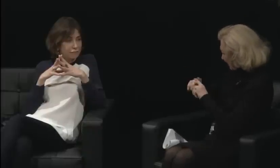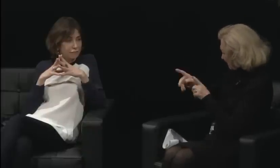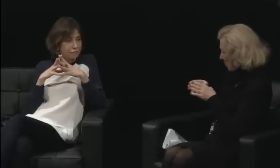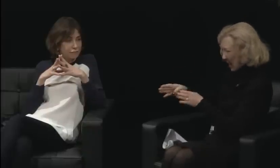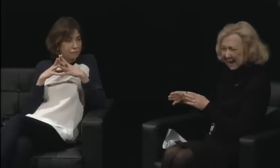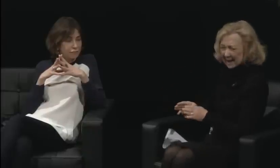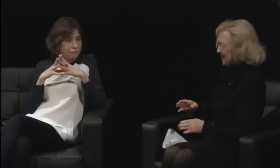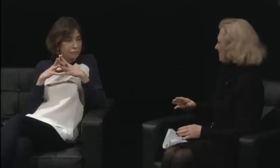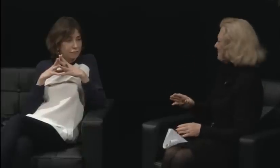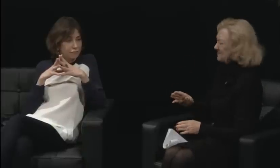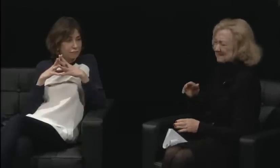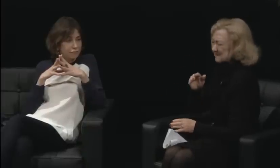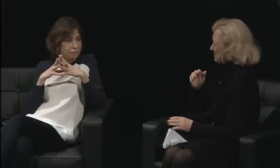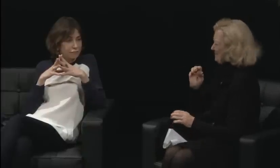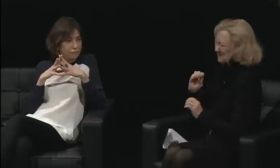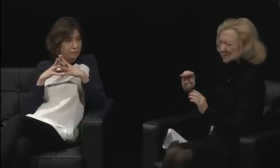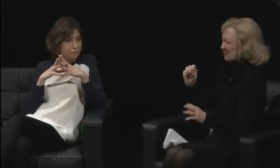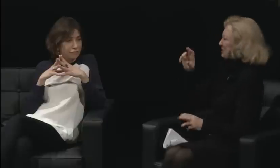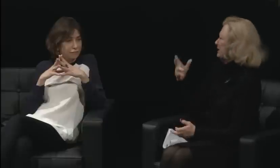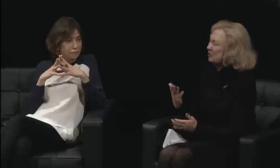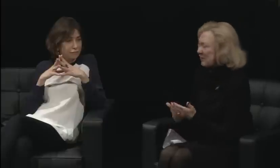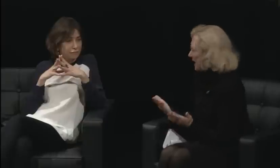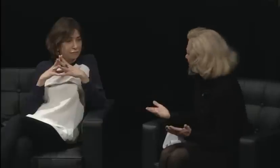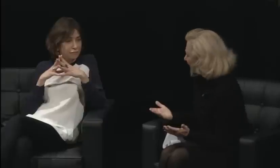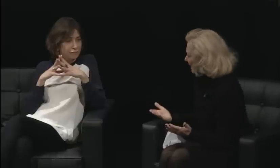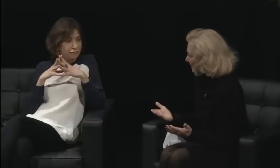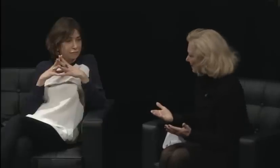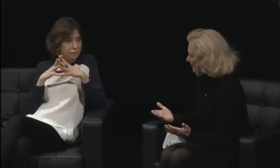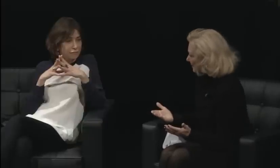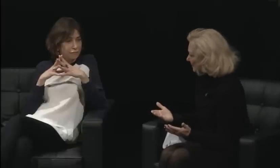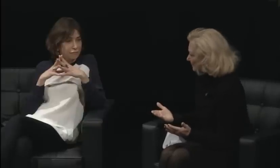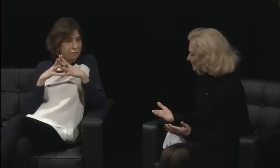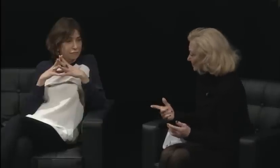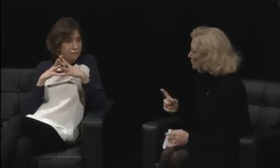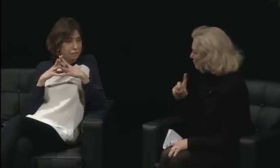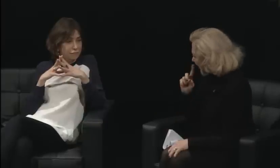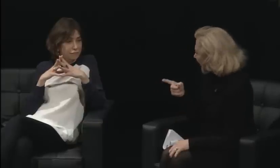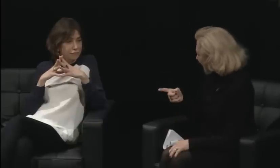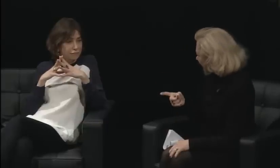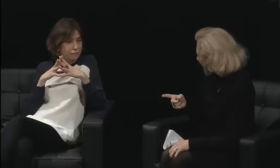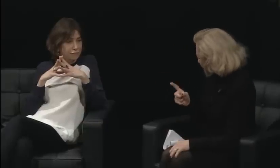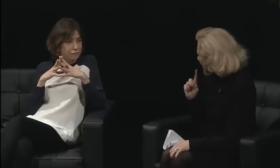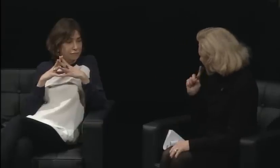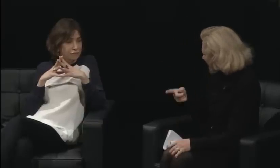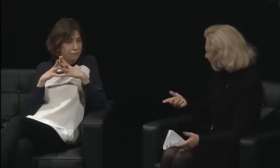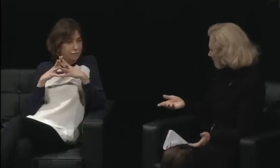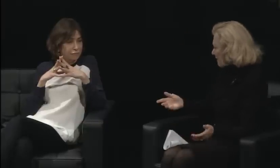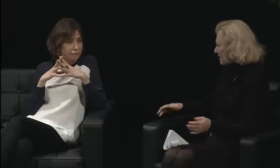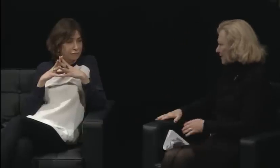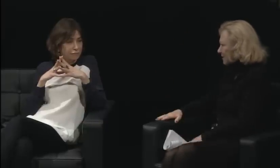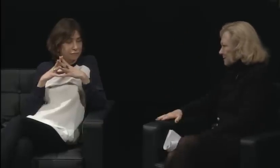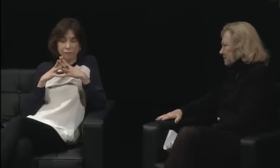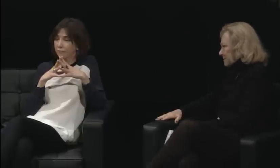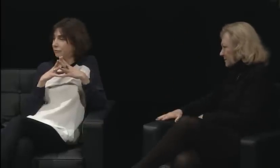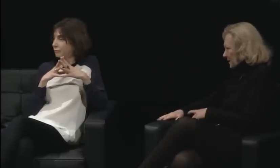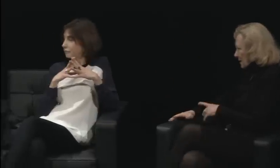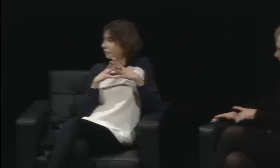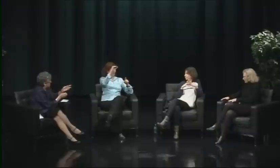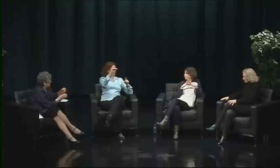People were aghast at what she was willing to put out there. But she was -- she was willing to do it.